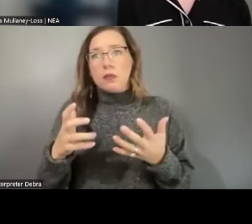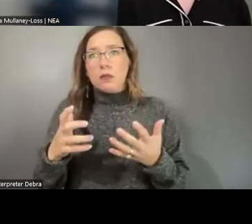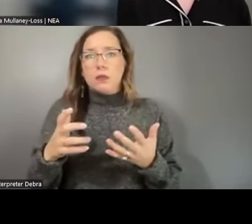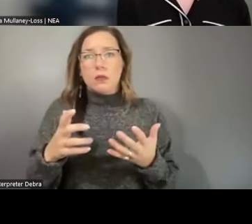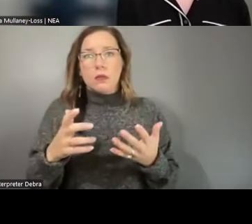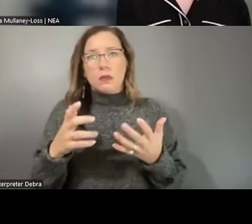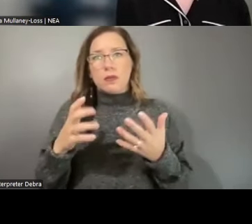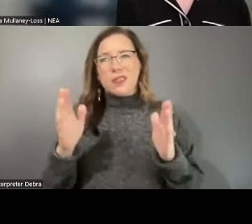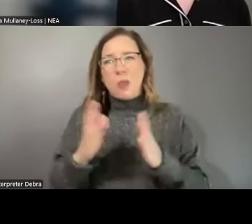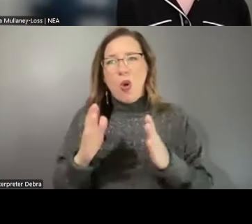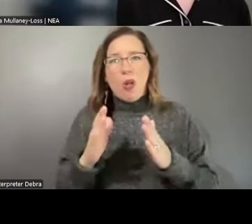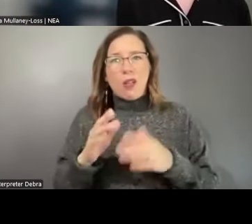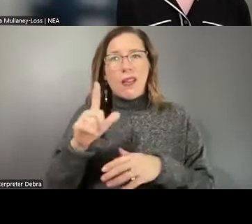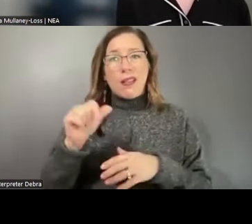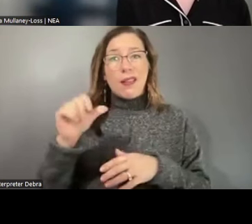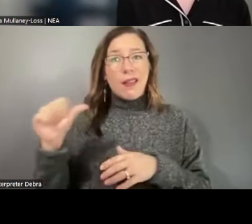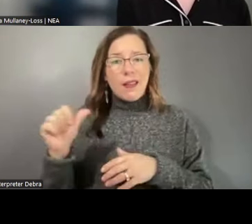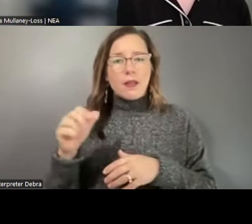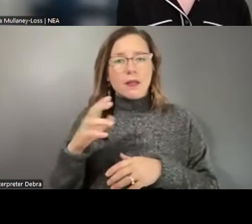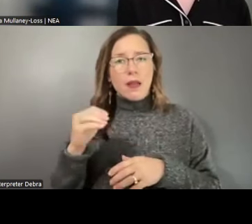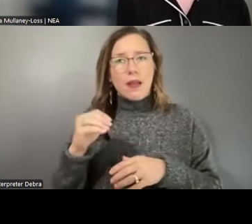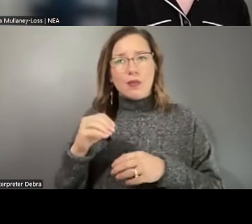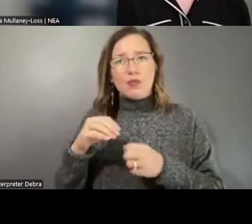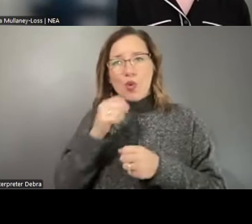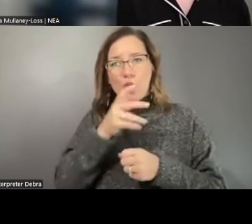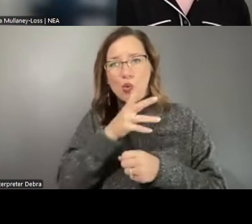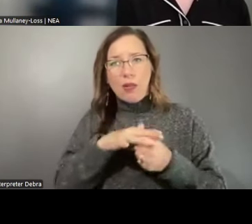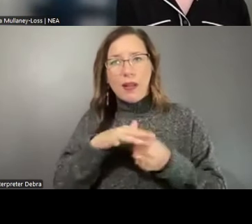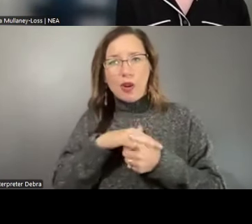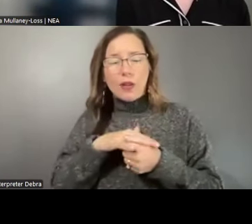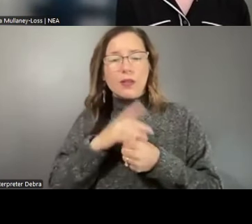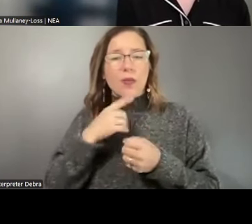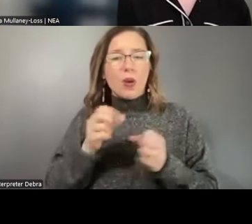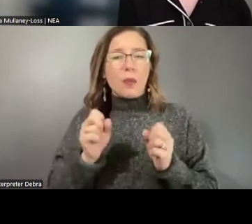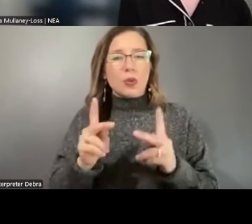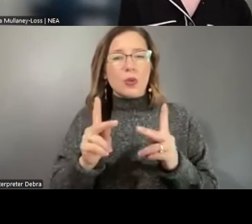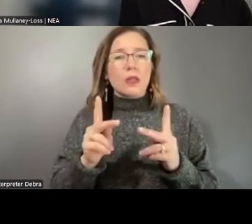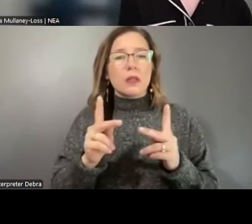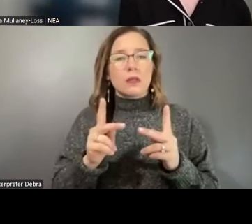smaller LAAs and those in rural areas for opportunities, you know, to, you know, as